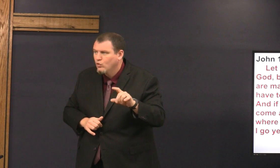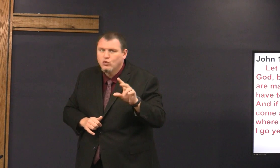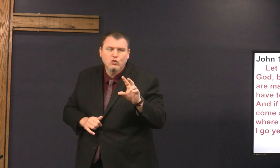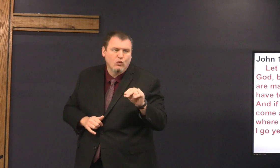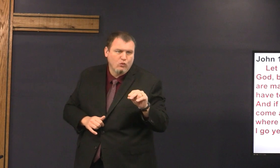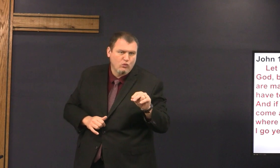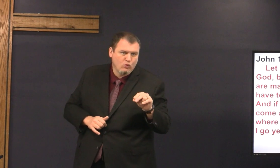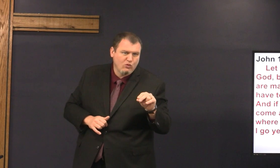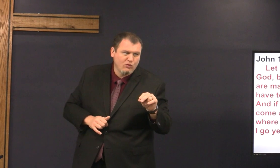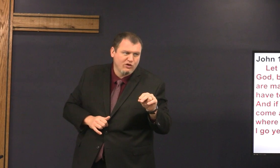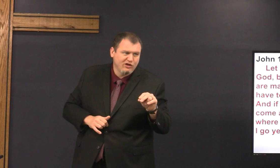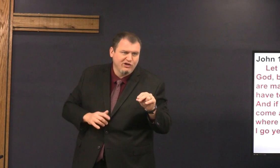no